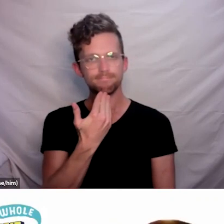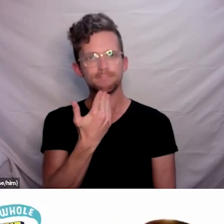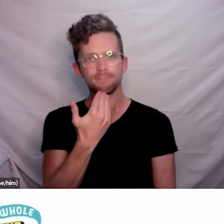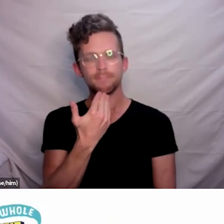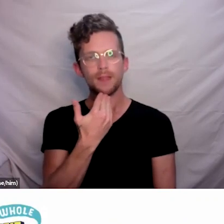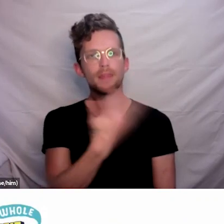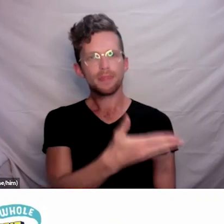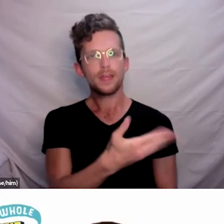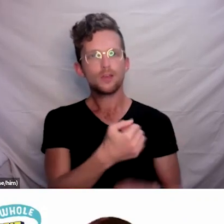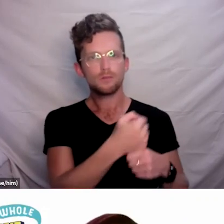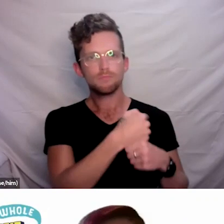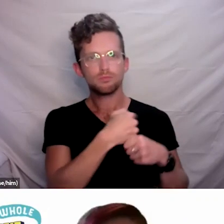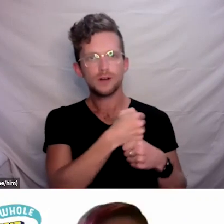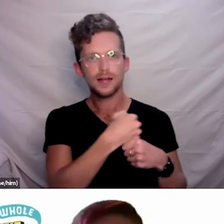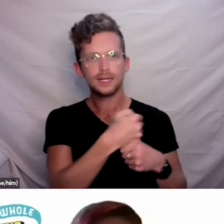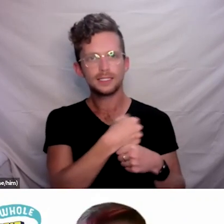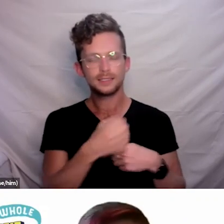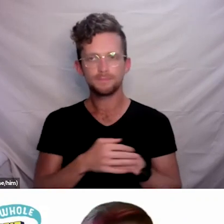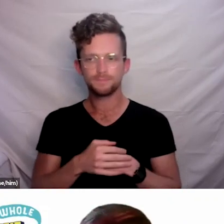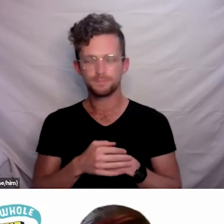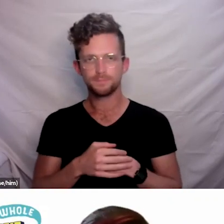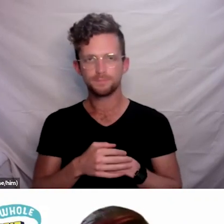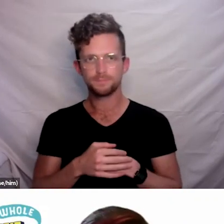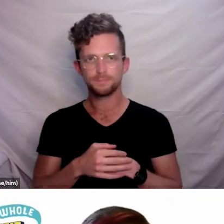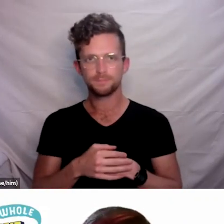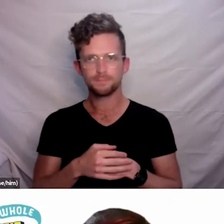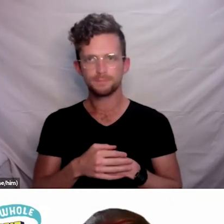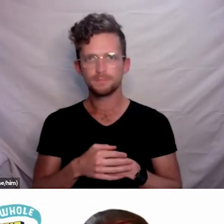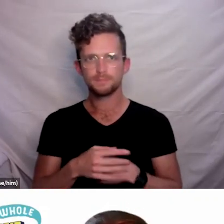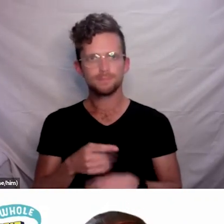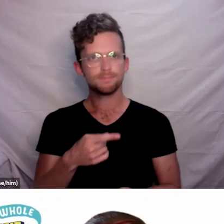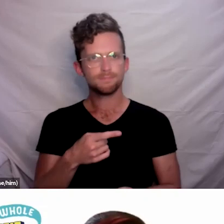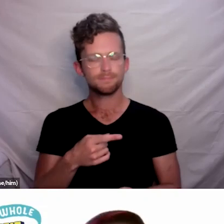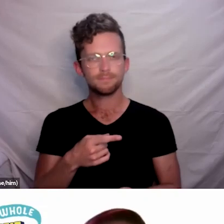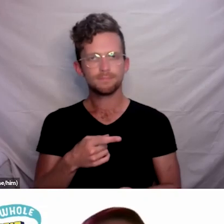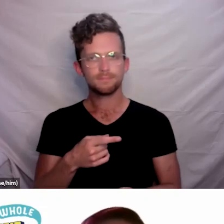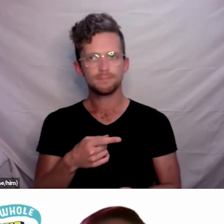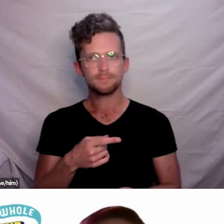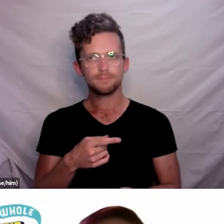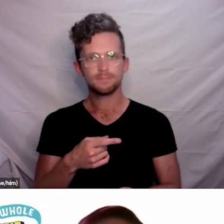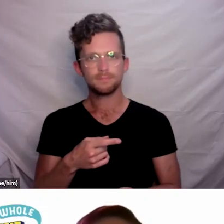Yeah, I mean it’s a really great opportunity in all of the